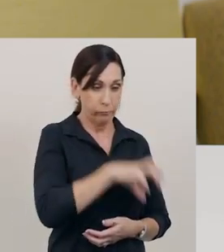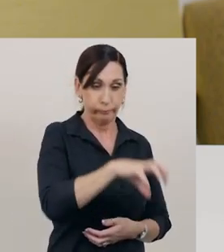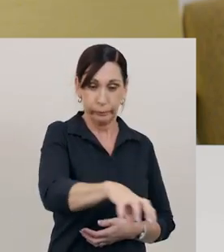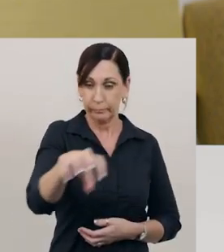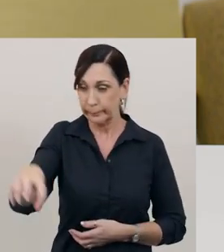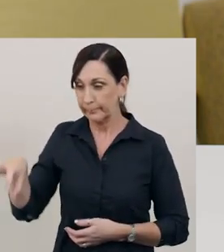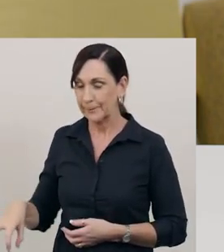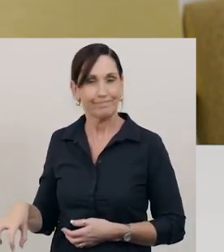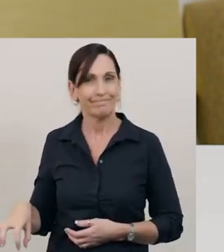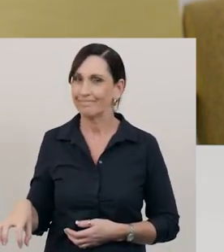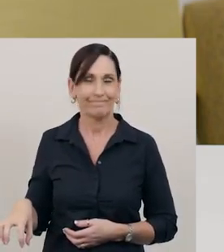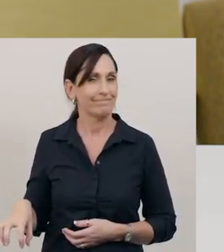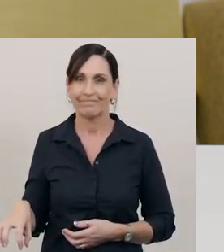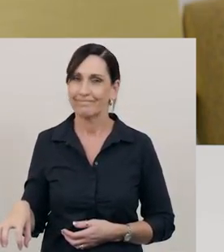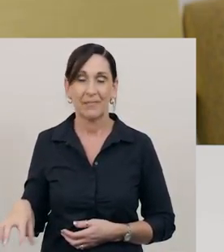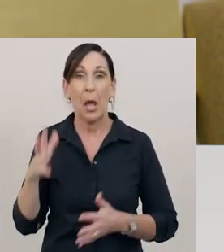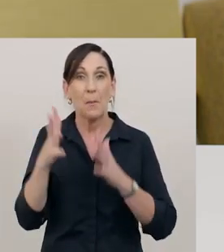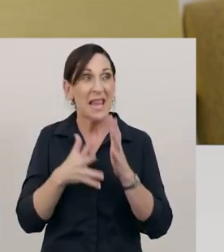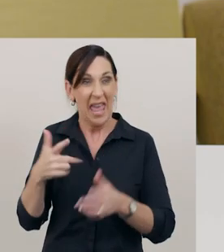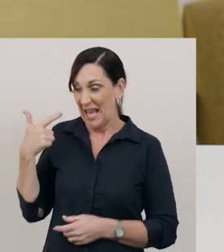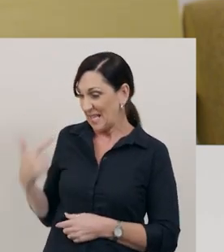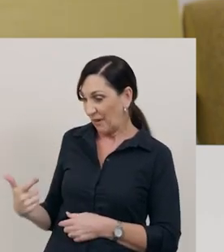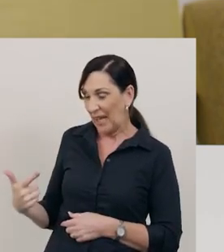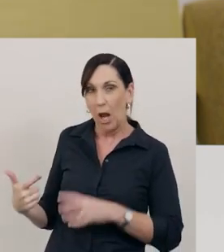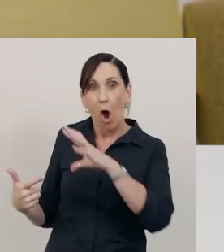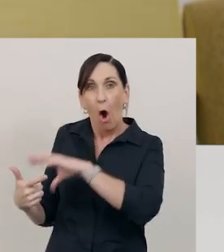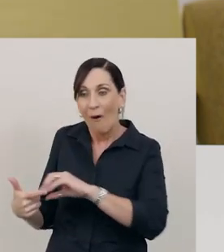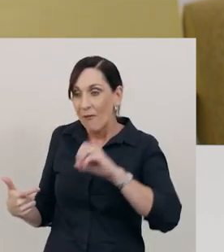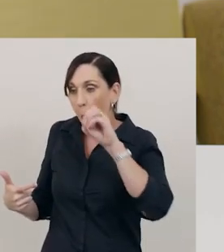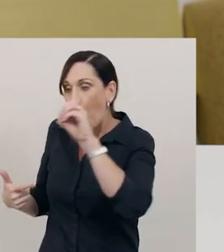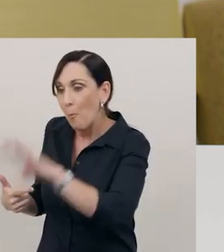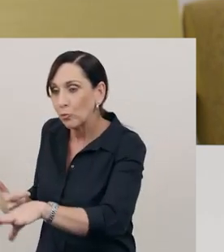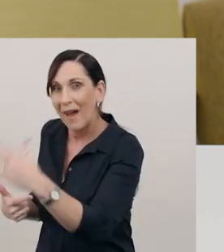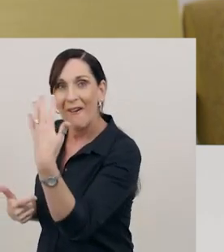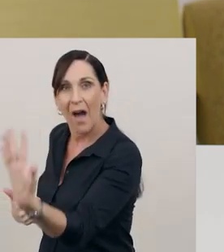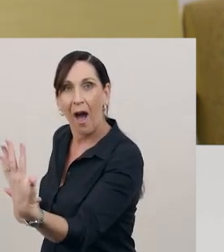But if I take one from the 7 pile, and add it to the 5 pile,